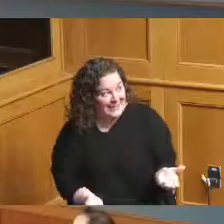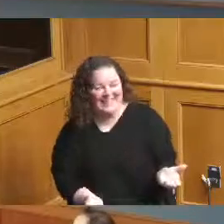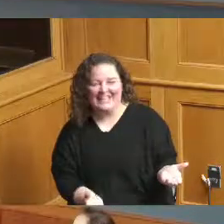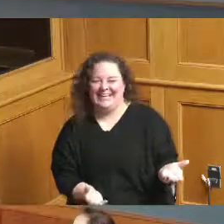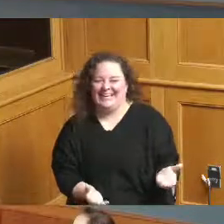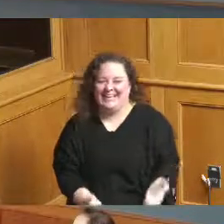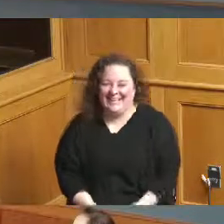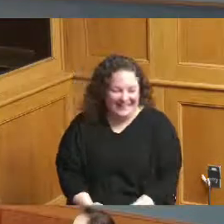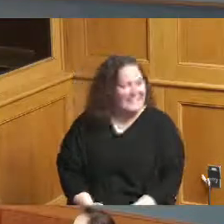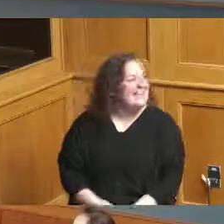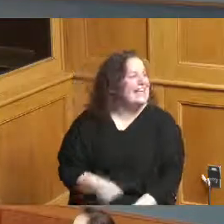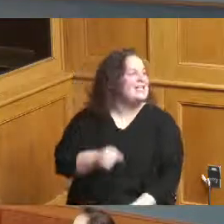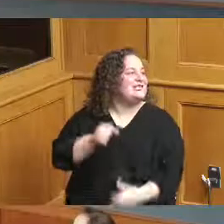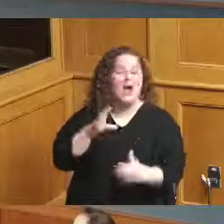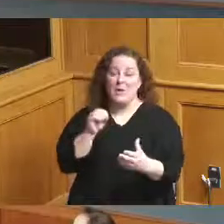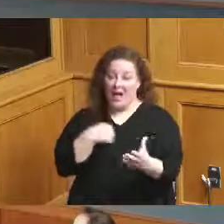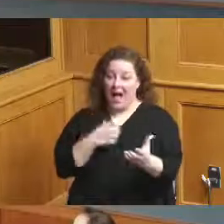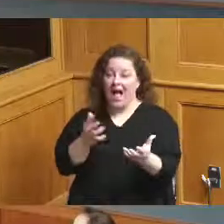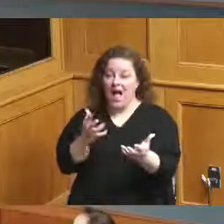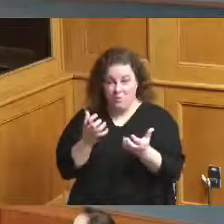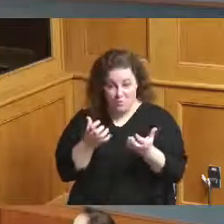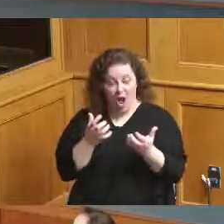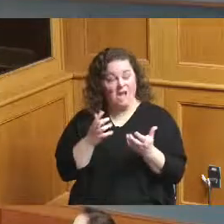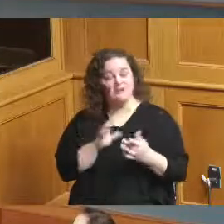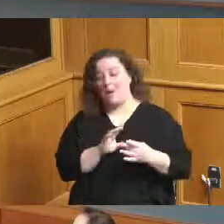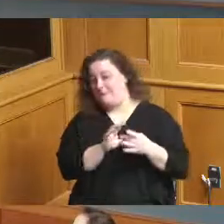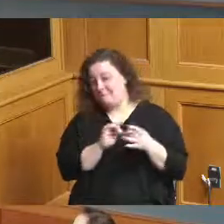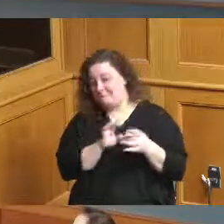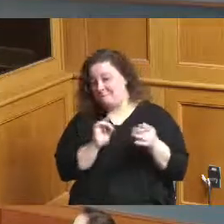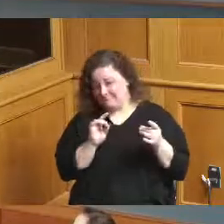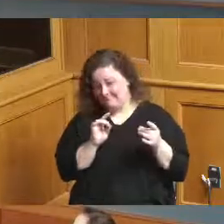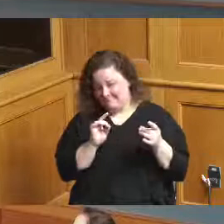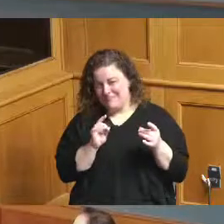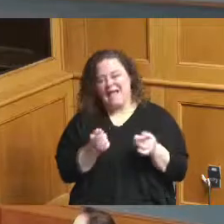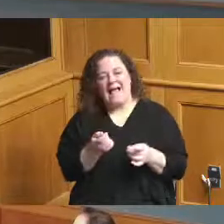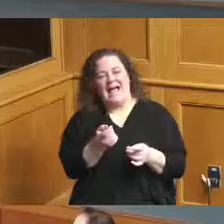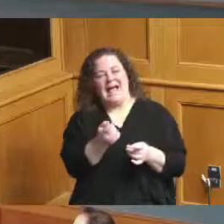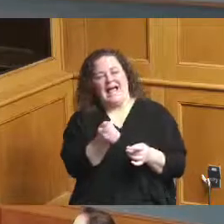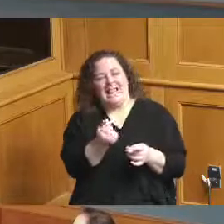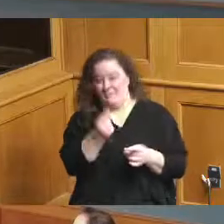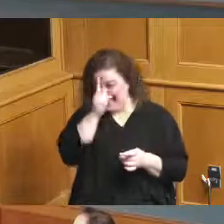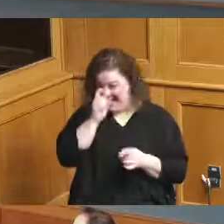and so I just wanted to take a word to say a few words because people say oh not that again yes